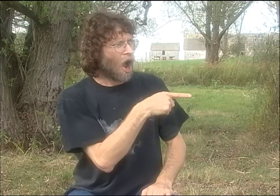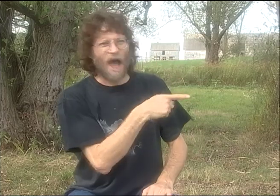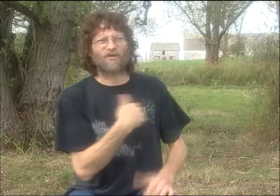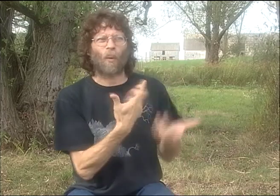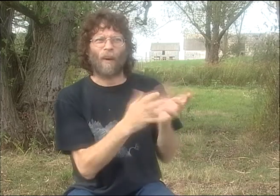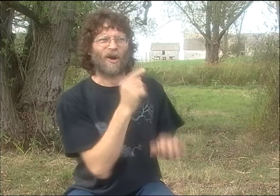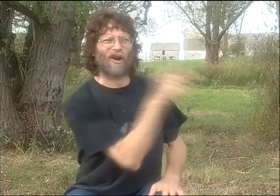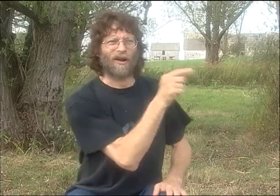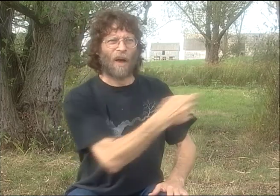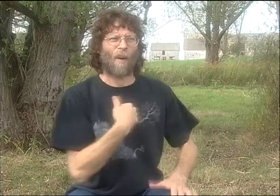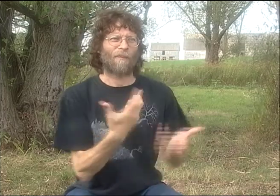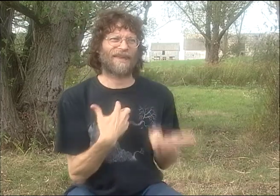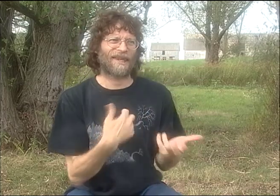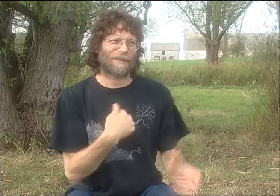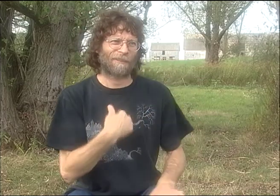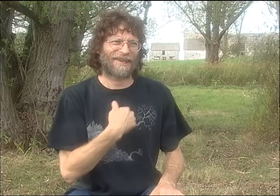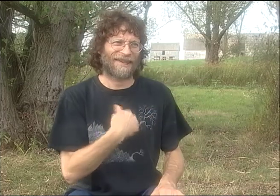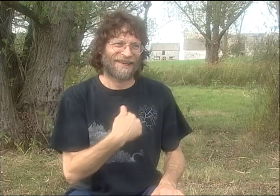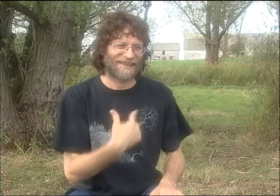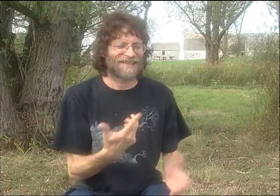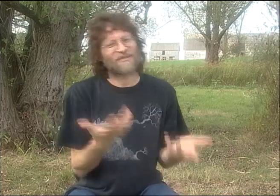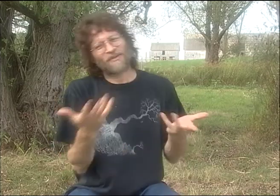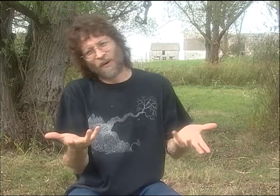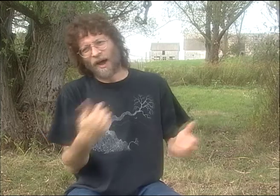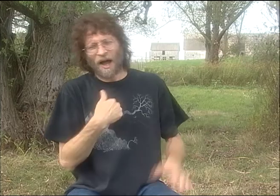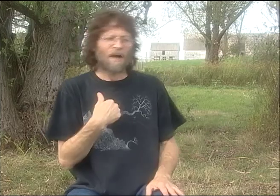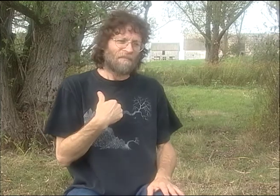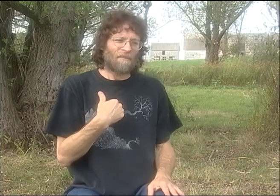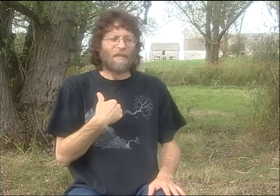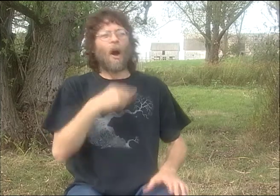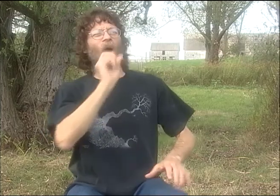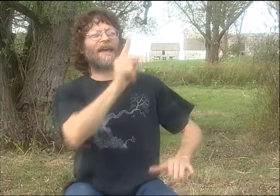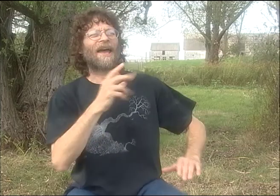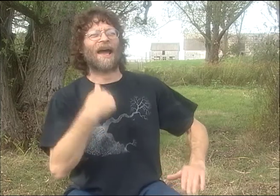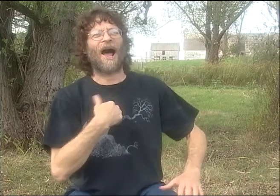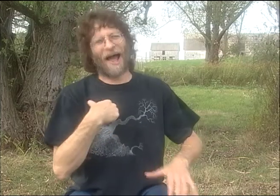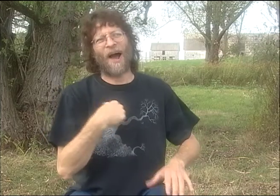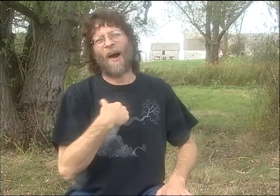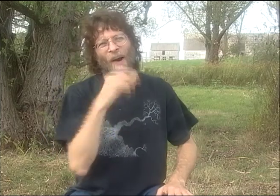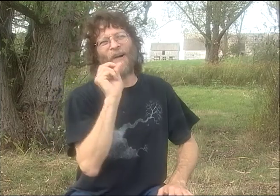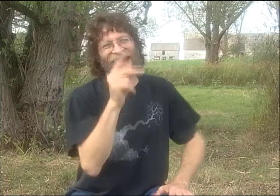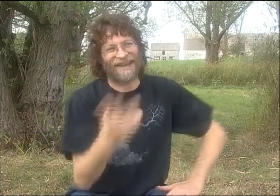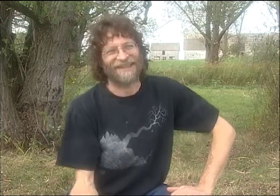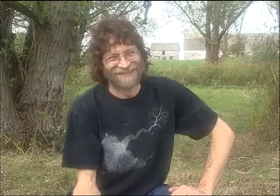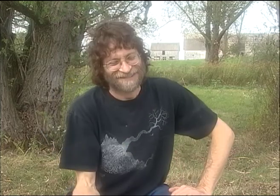THERE'S A GIRL I KNOW WHO I COULD ASK." AND THEN I REALIZED I DON'T REALLY WANT SOMEBODY ELSE TO DO IT.